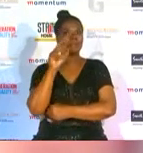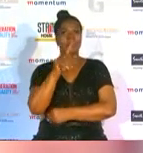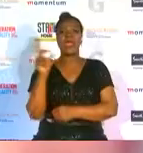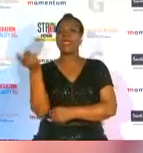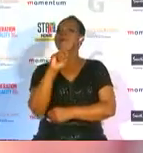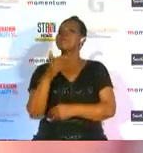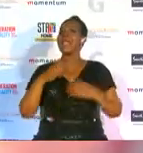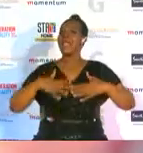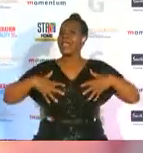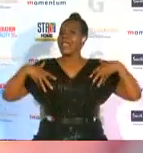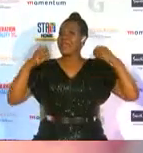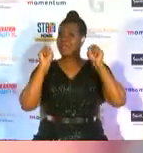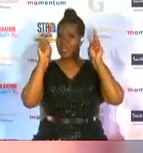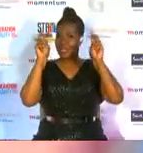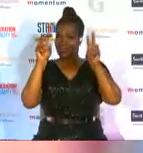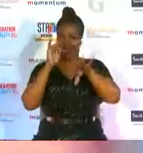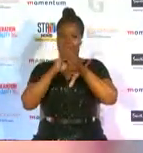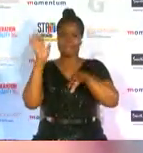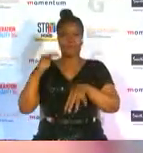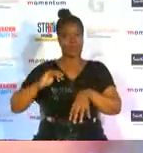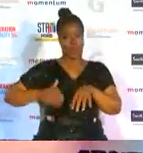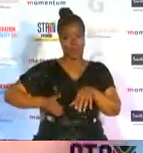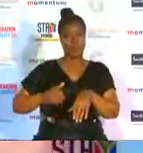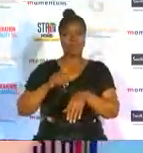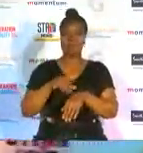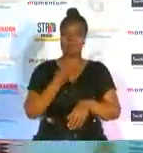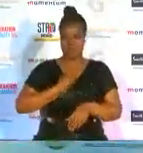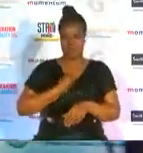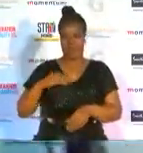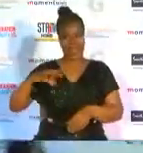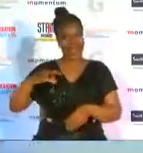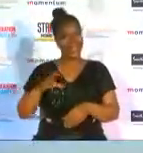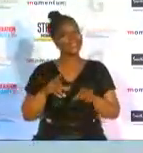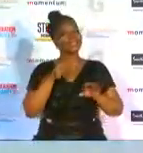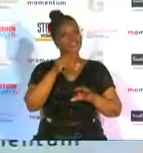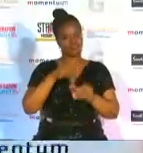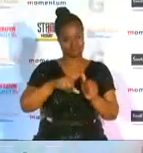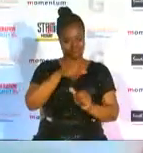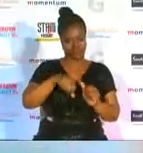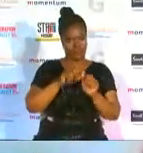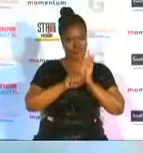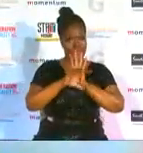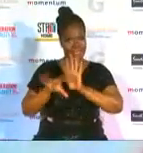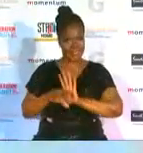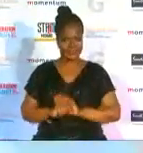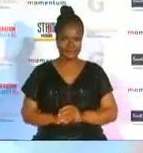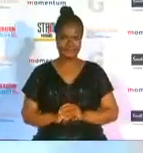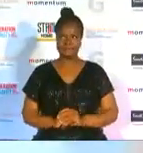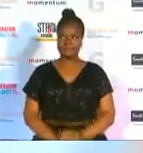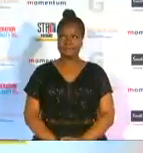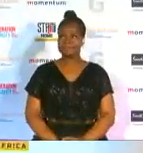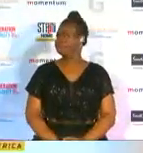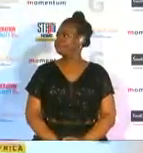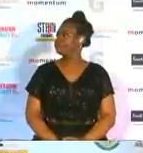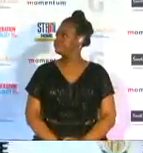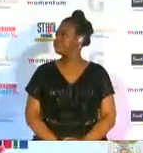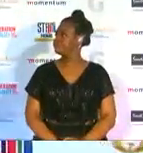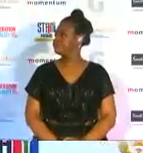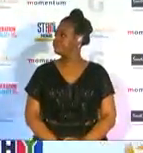that are affecting women and young girls through social media